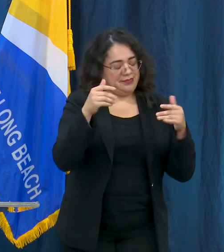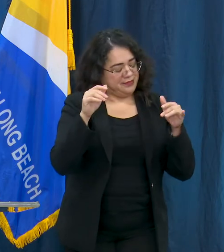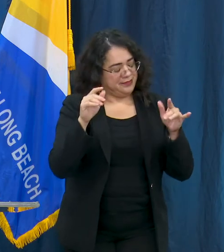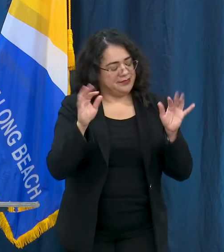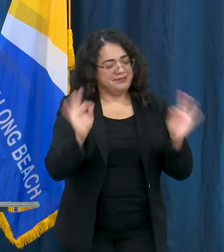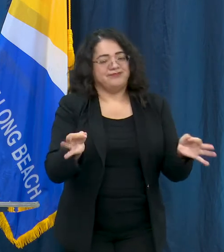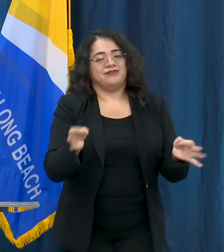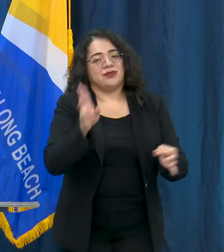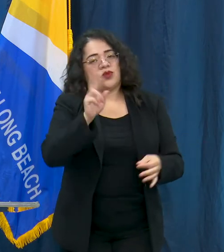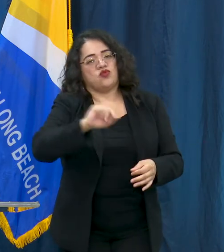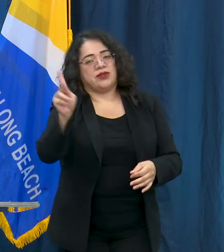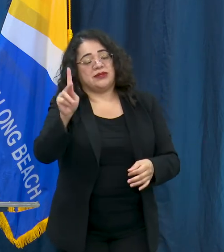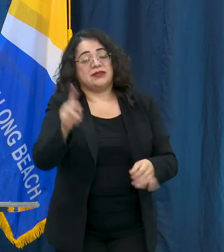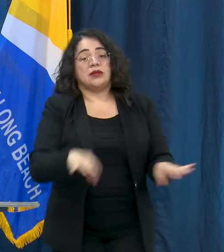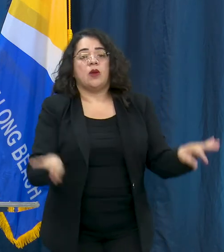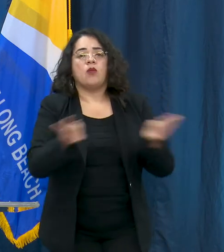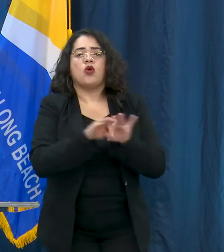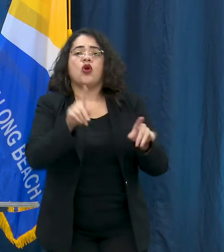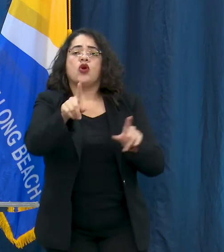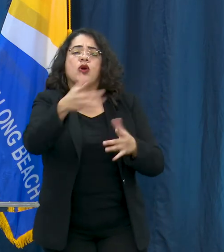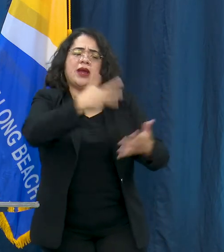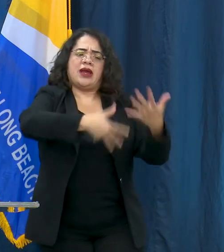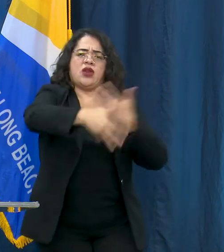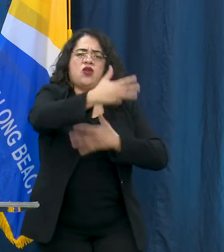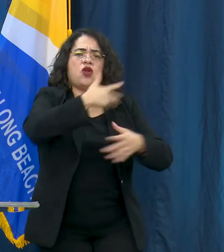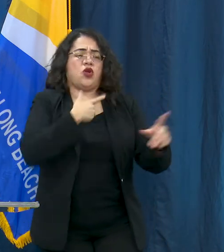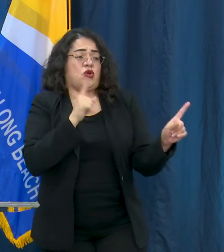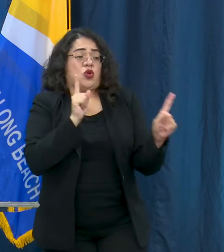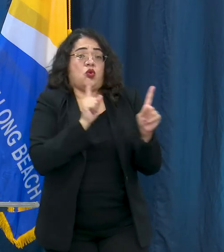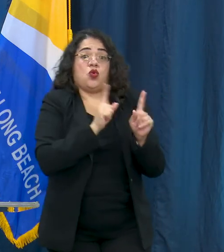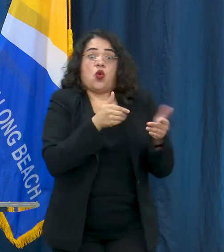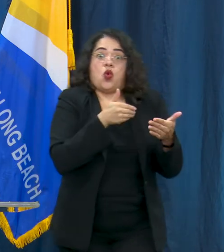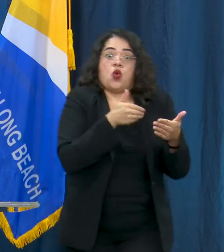for how long, and for how close together you're going to be